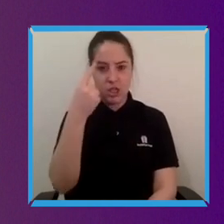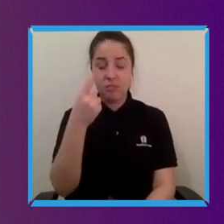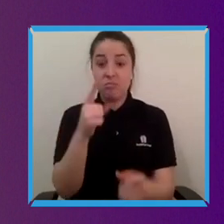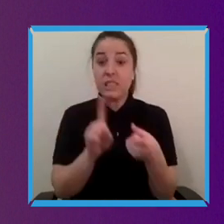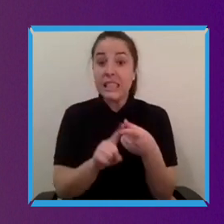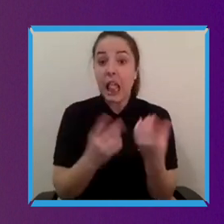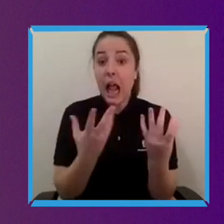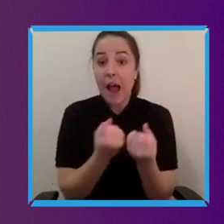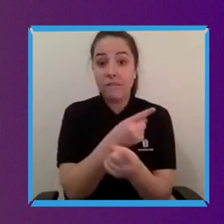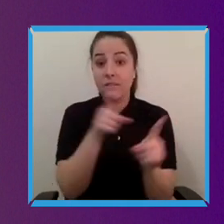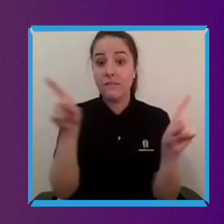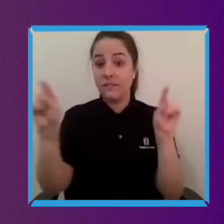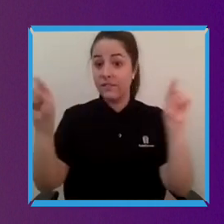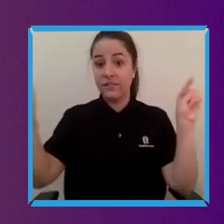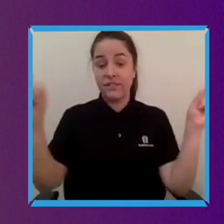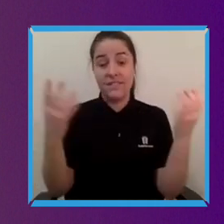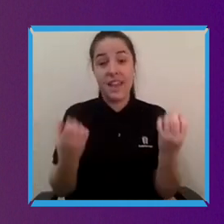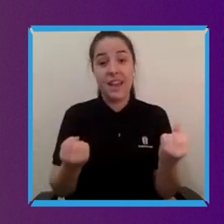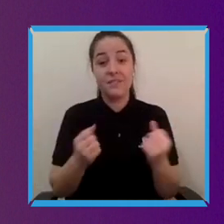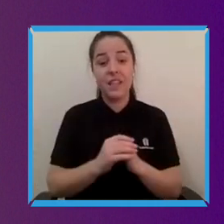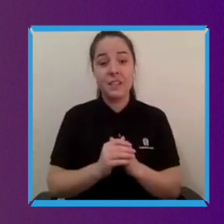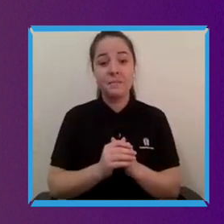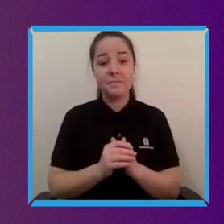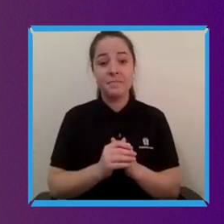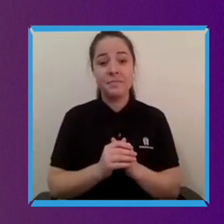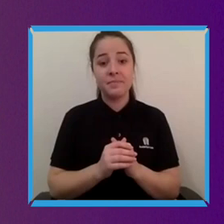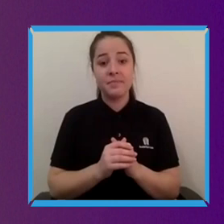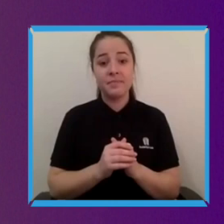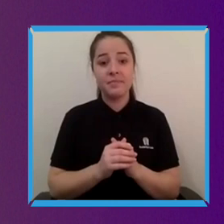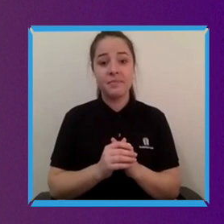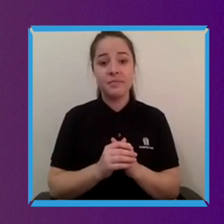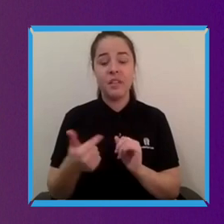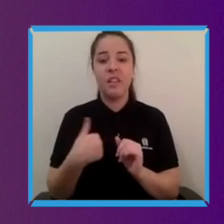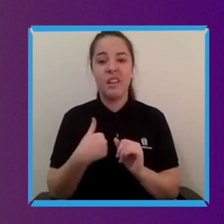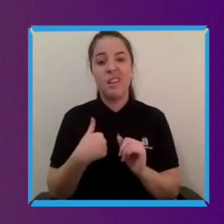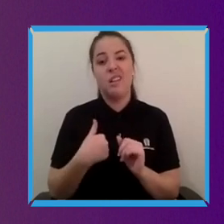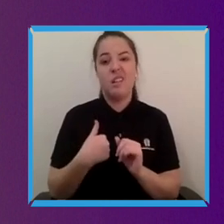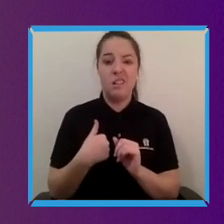That people with disability are not quite the same as and don't have the